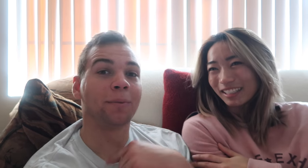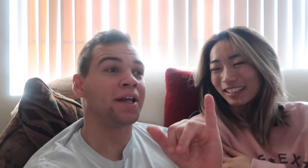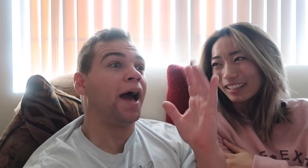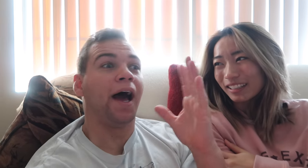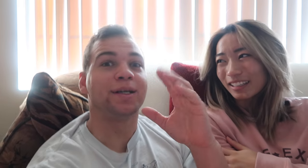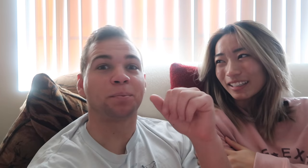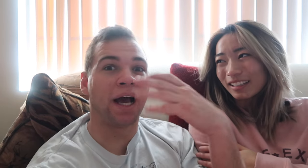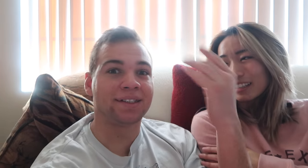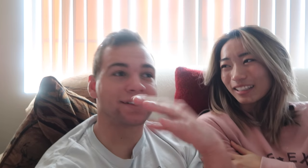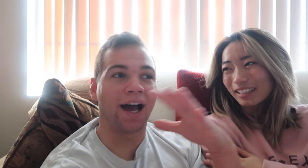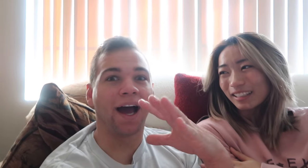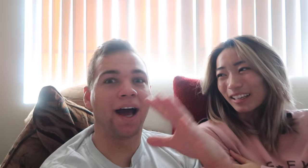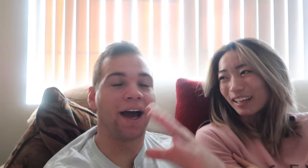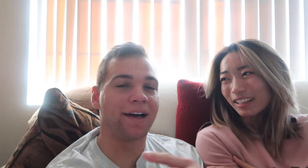but i was like "ahhh!" spazzing out